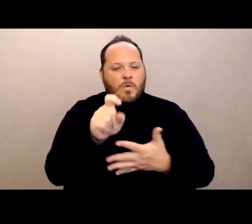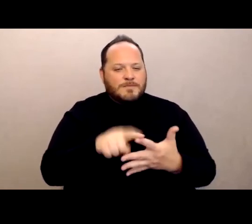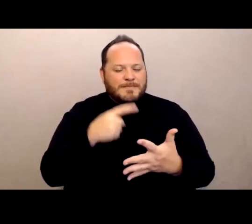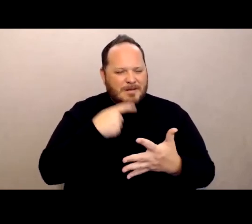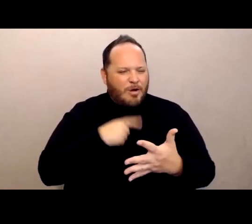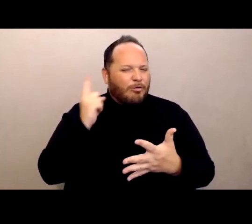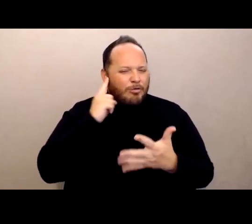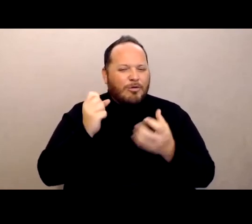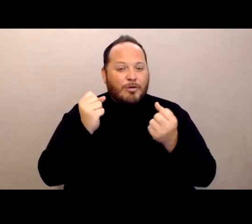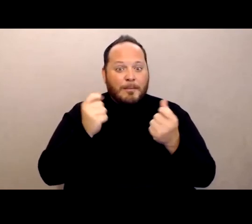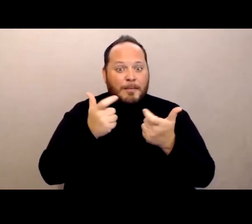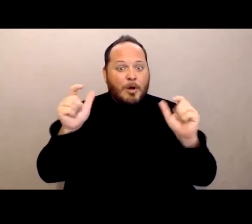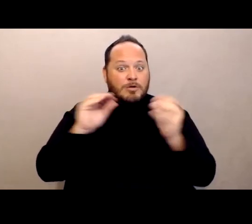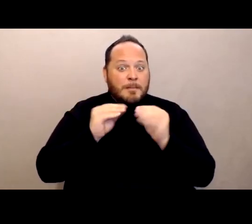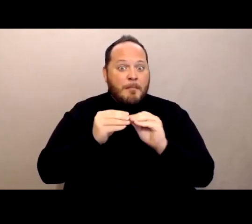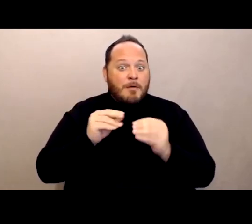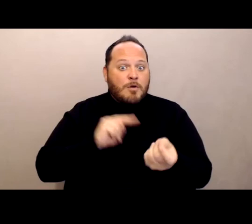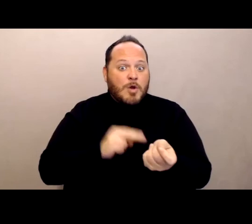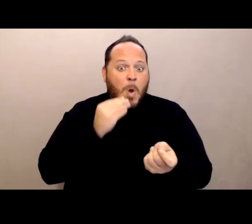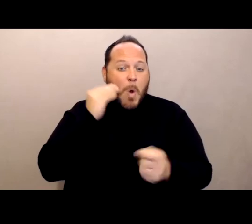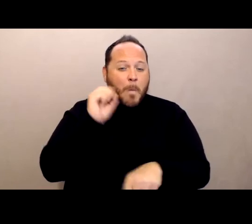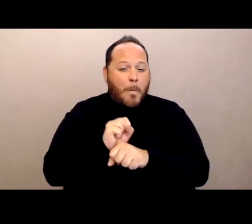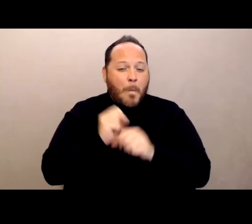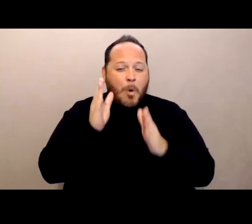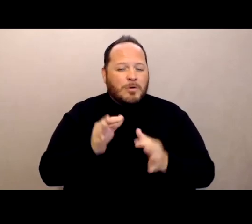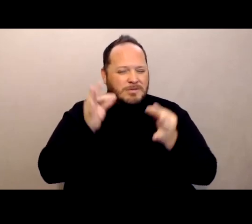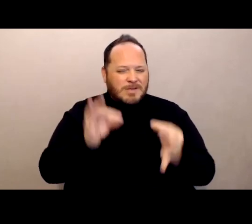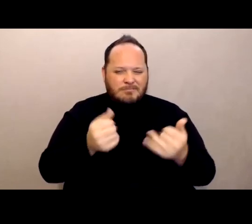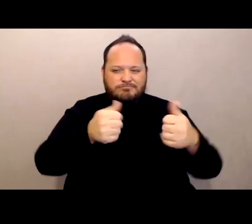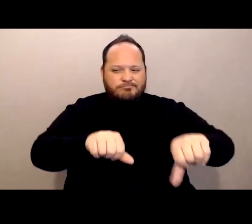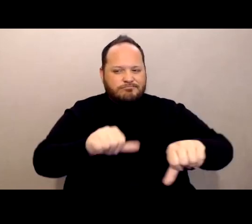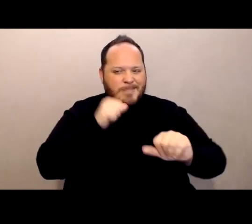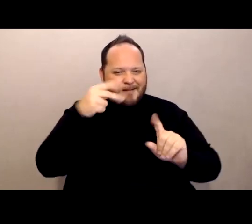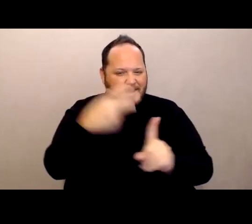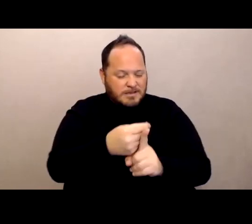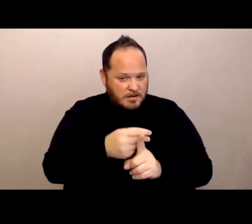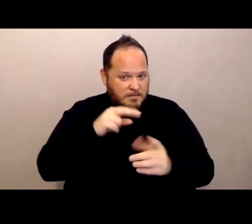chose not to be vaccinated. Does that put the elderly residents at risk,